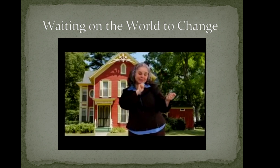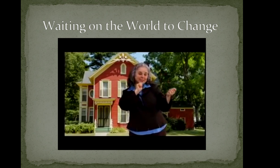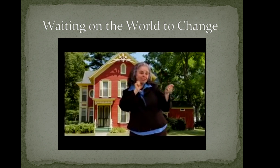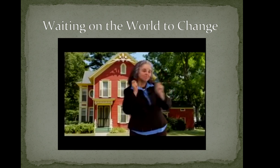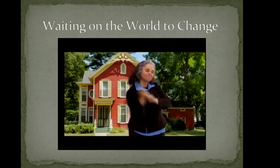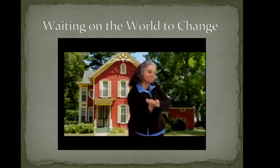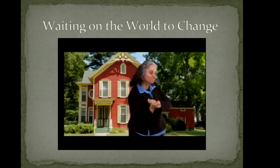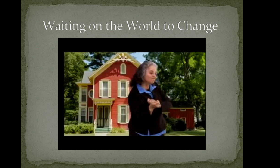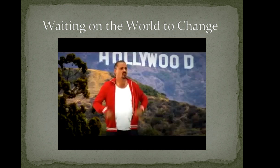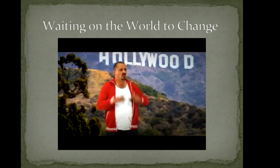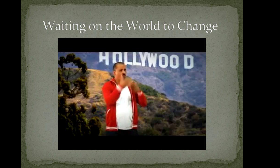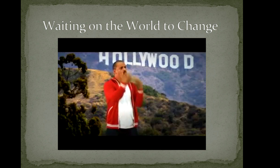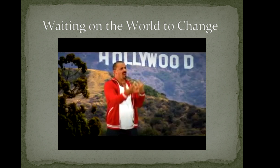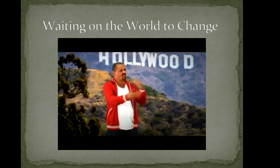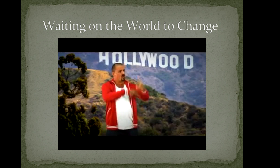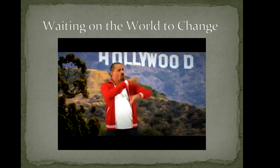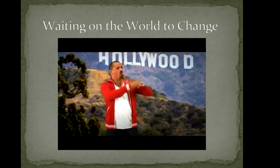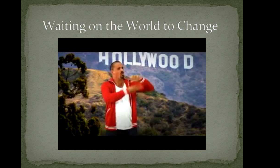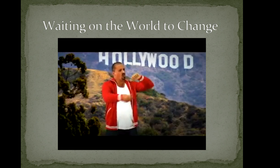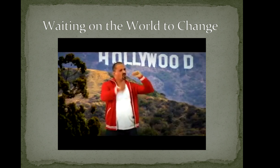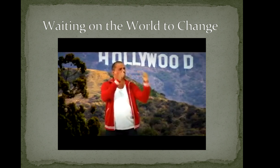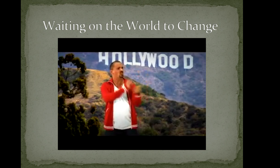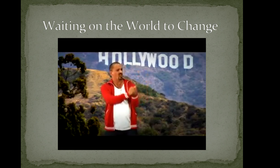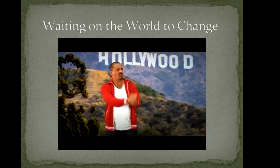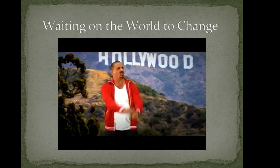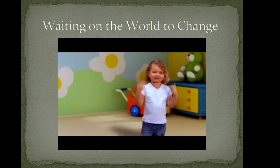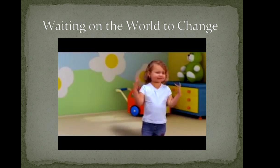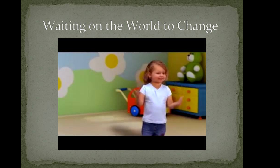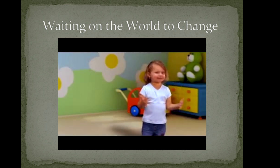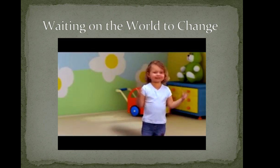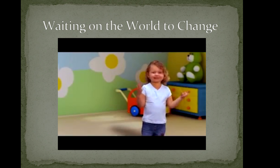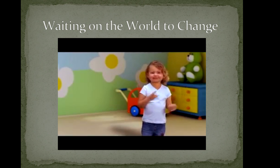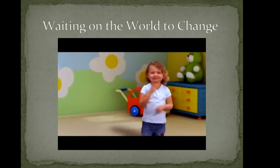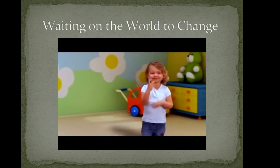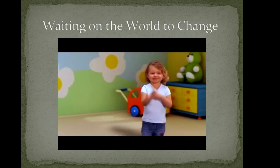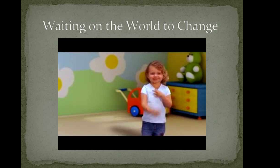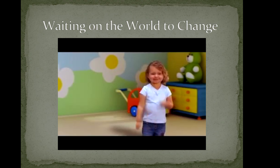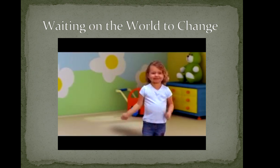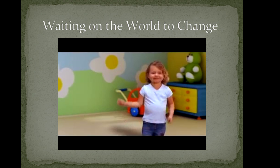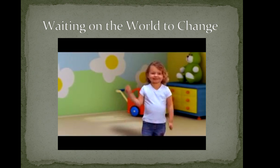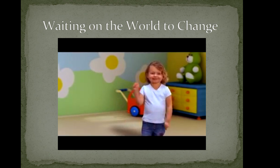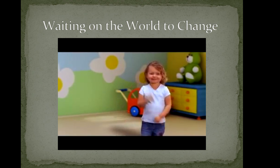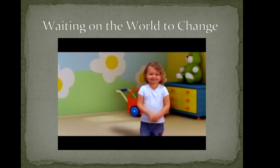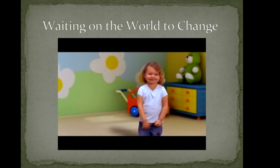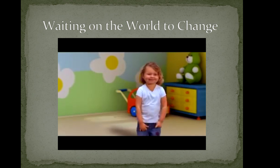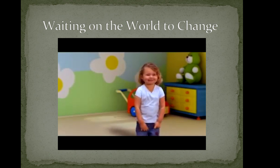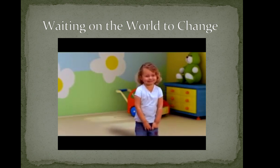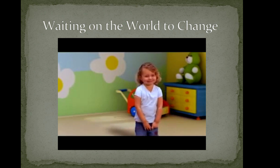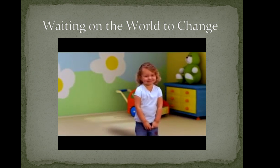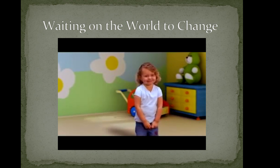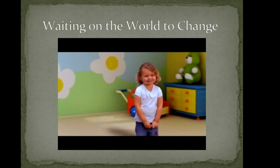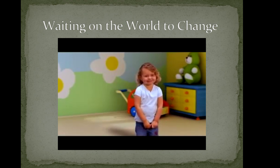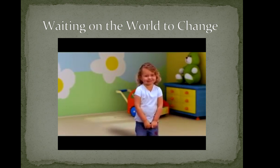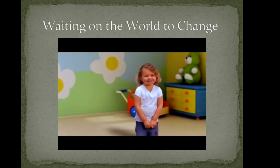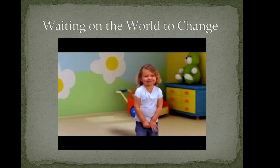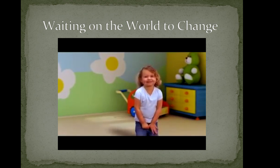Waiting on the world to change We keep on waiting (waiting) Waiting on the world to